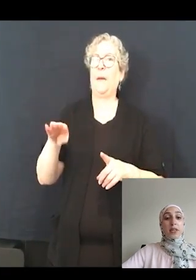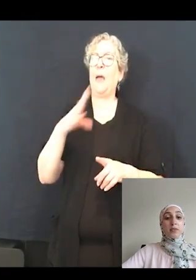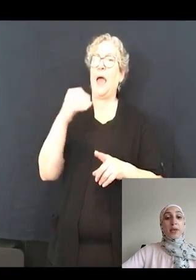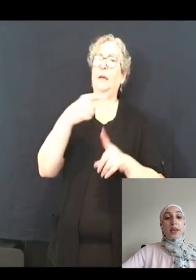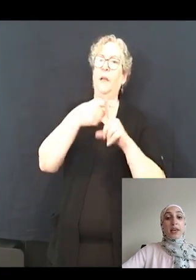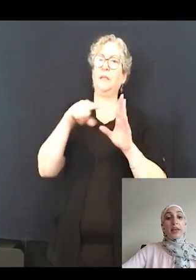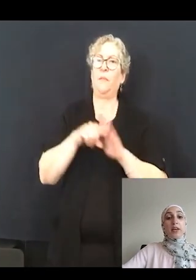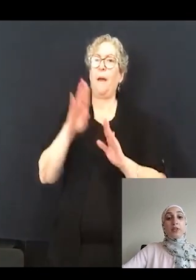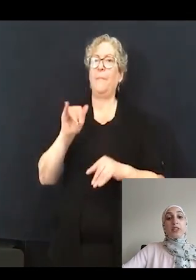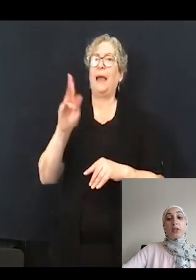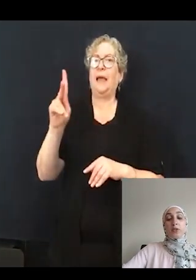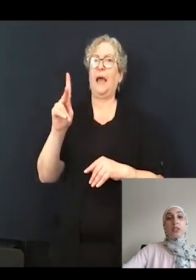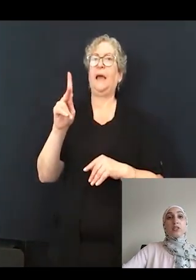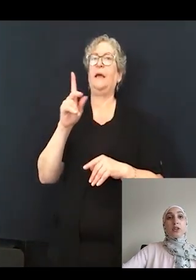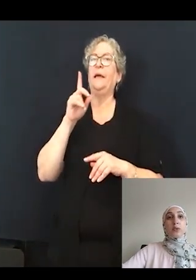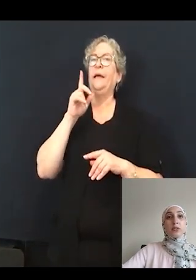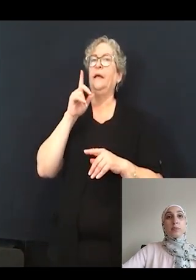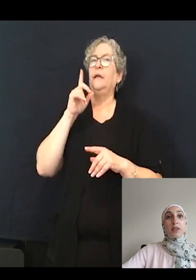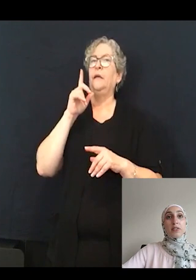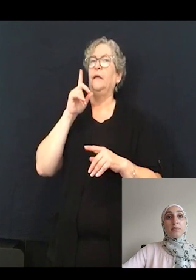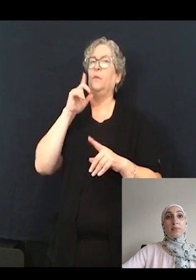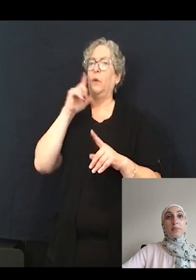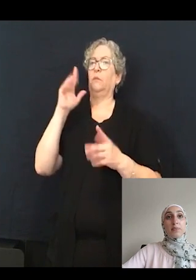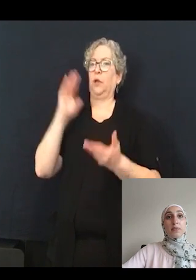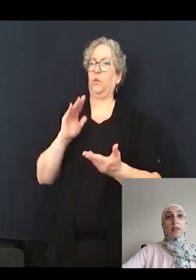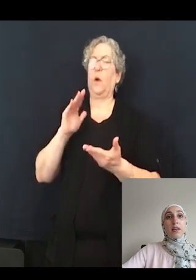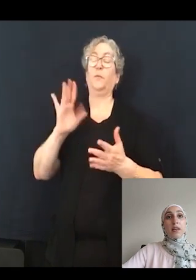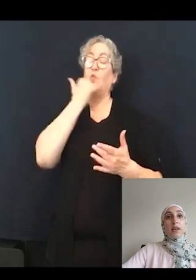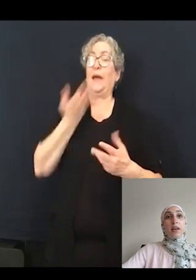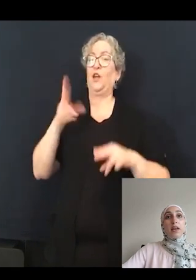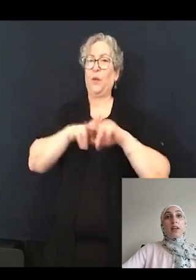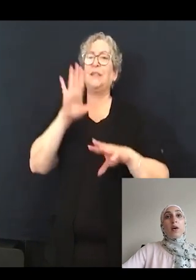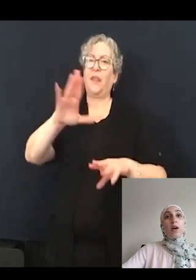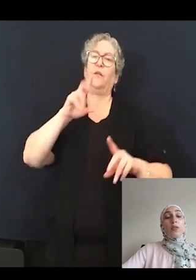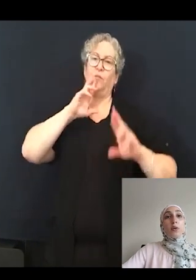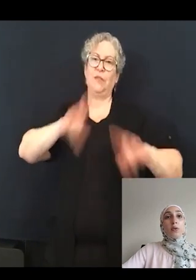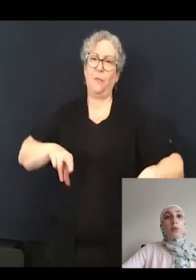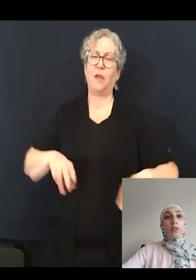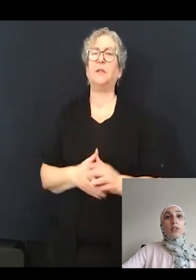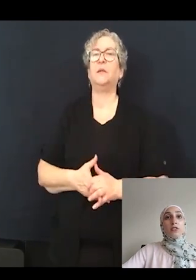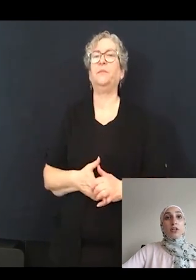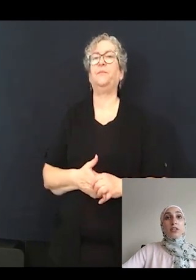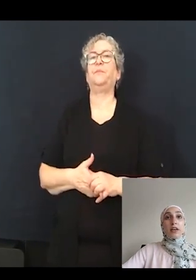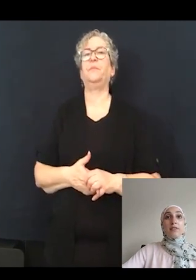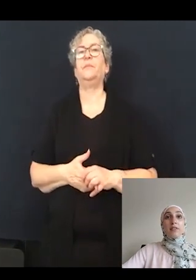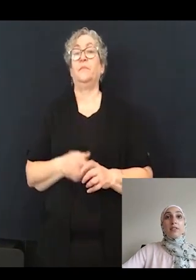increase acoustic startle response. Now although these drugs are having